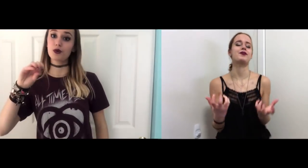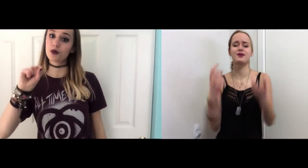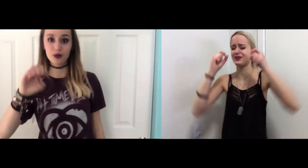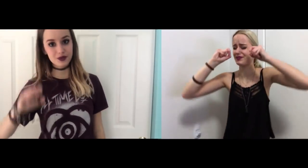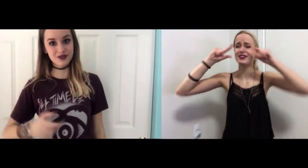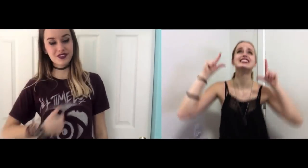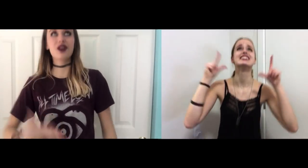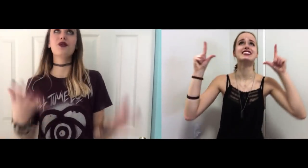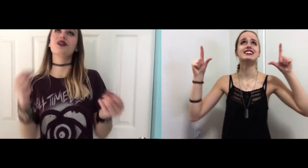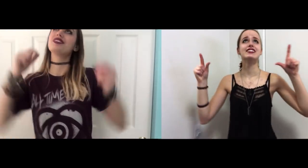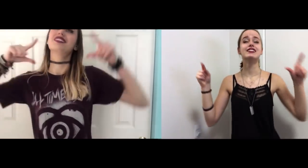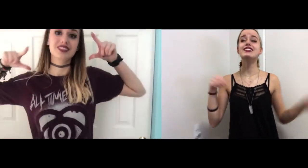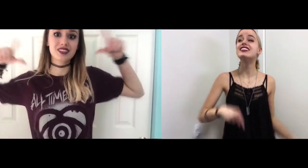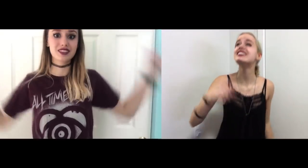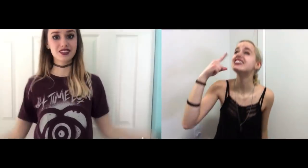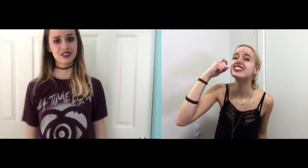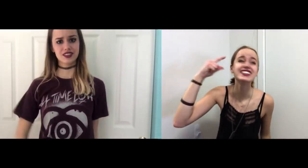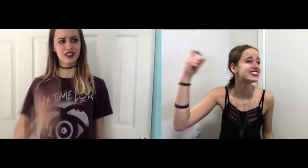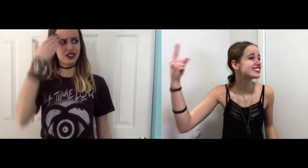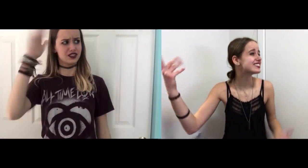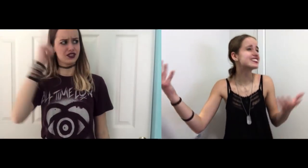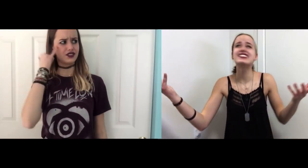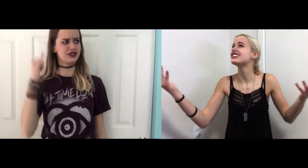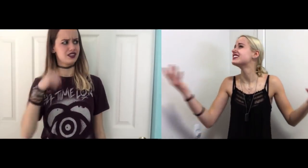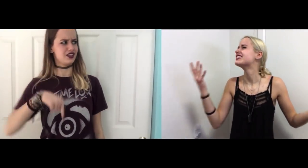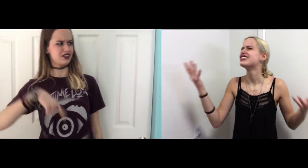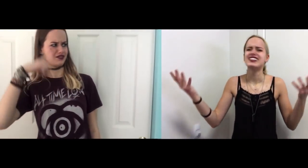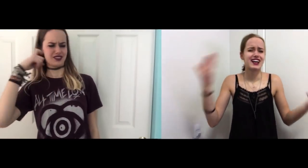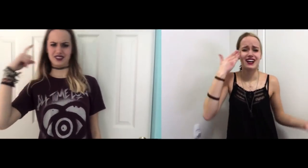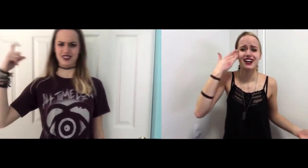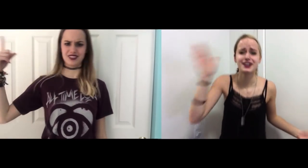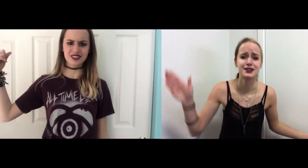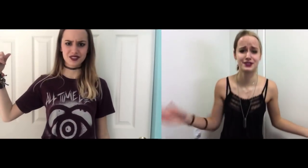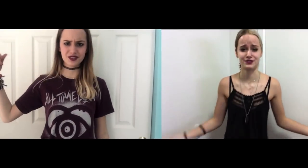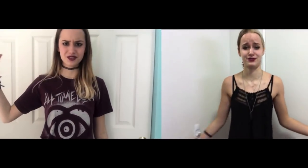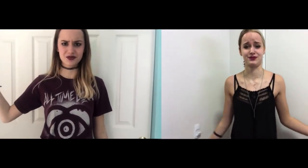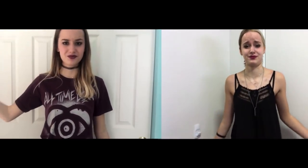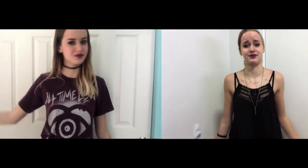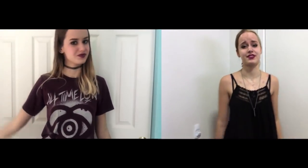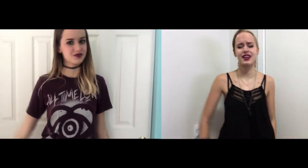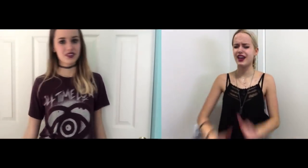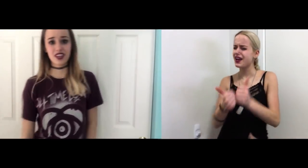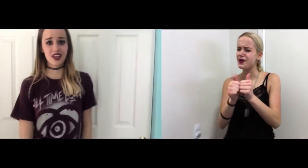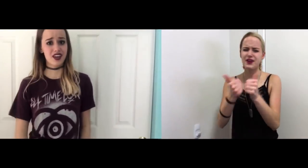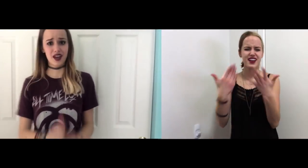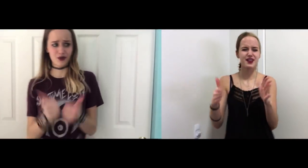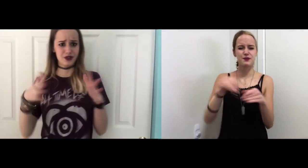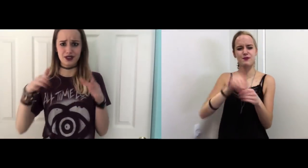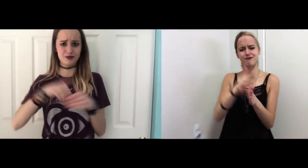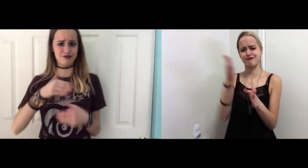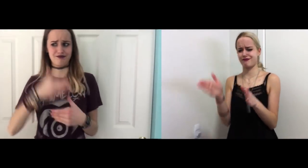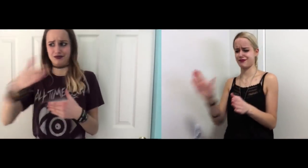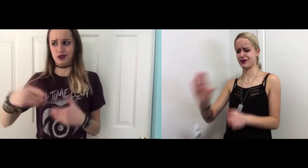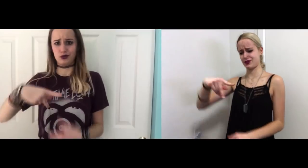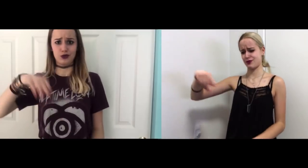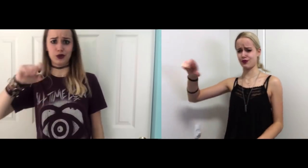I wanna wake up, Can't even tell if this is a dream... How did we end up in my neighbors pool?